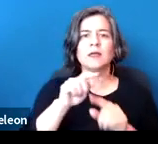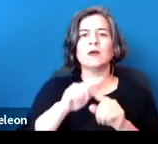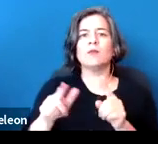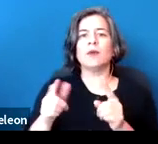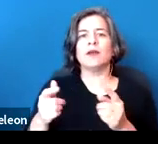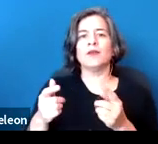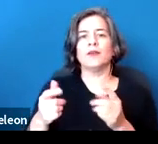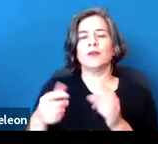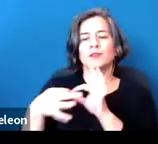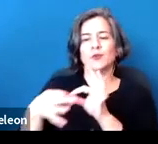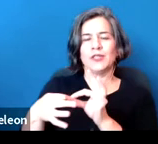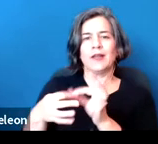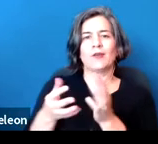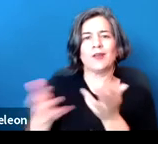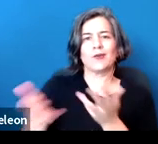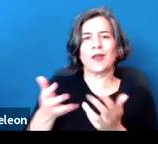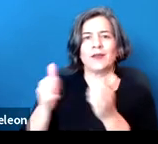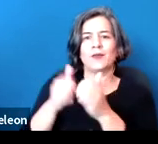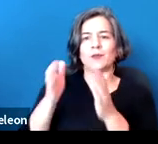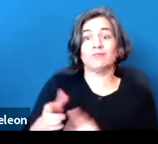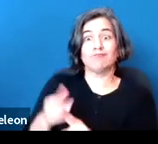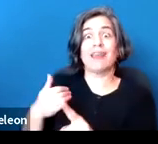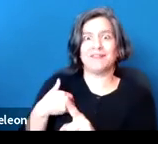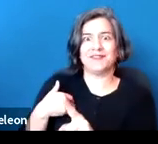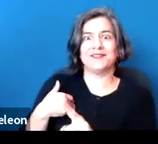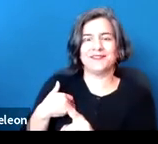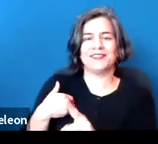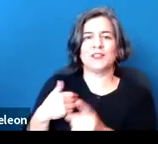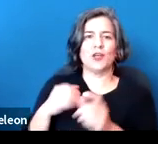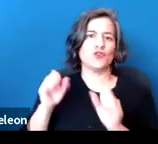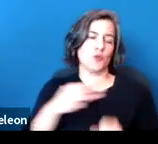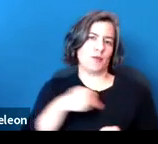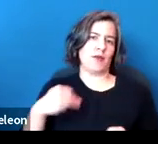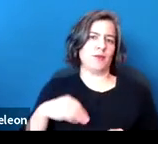or interacting with someone who does. So this can be members of your household.